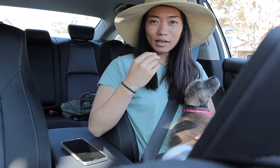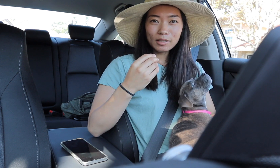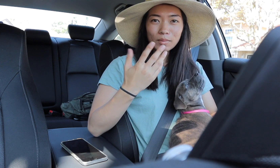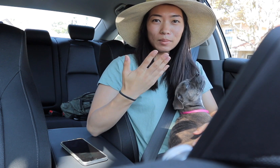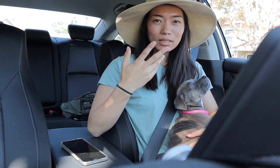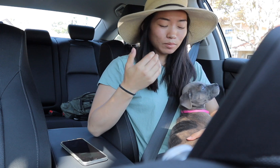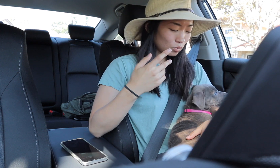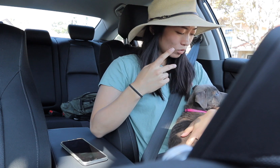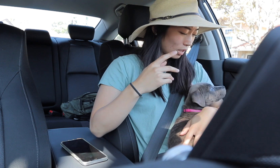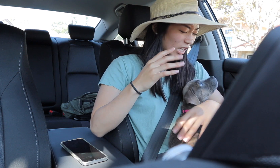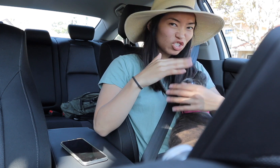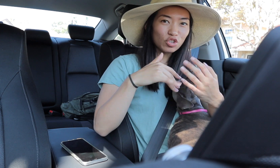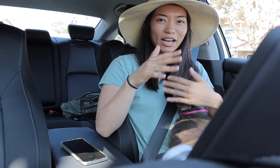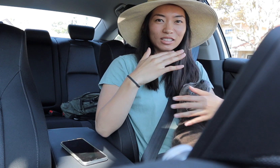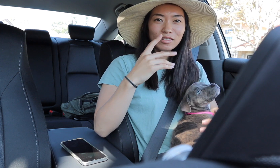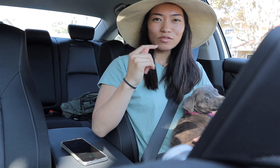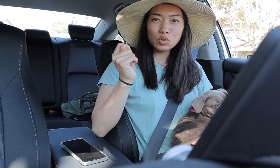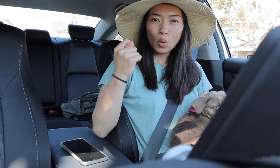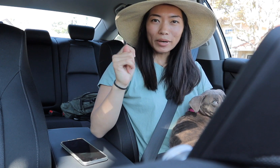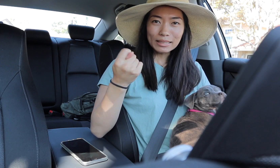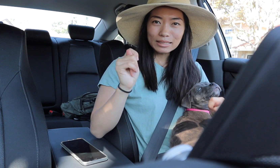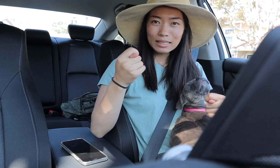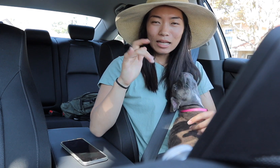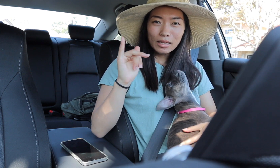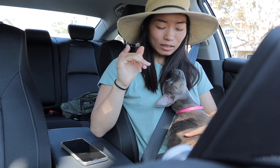and maybe some interactive toys like